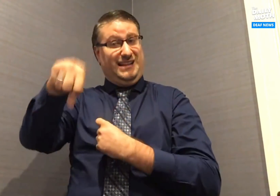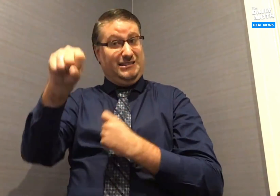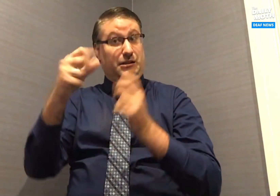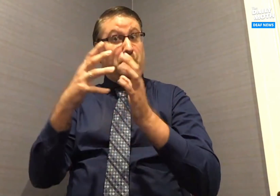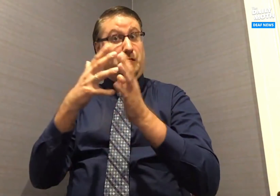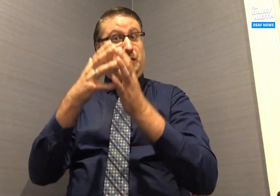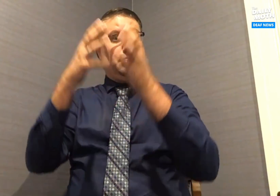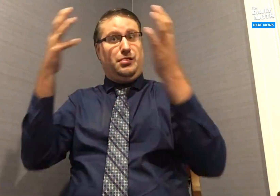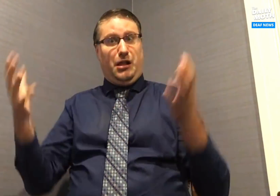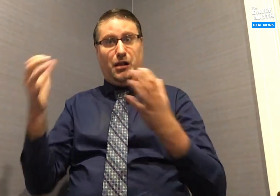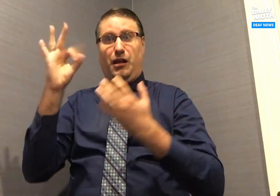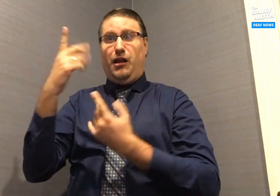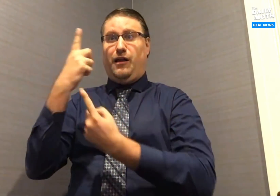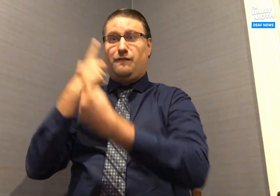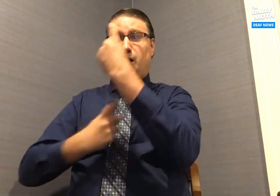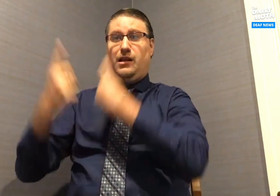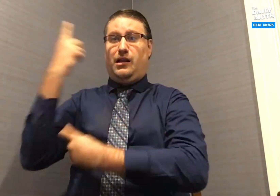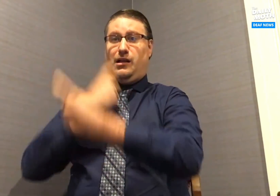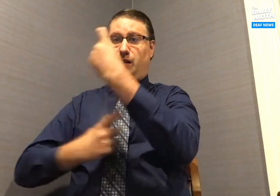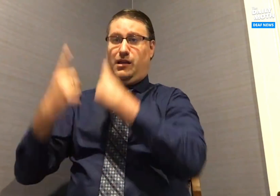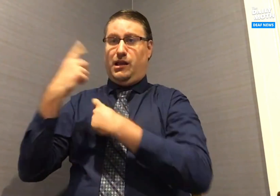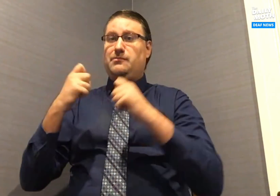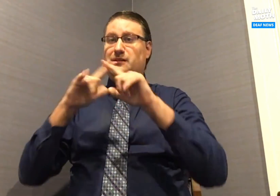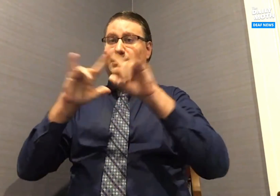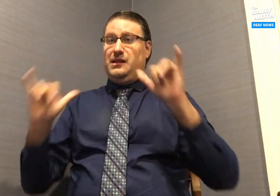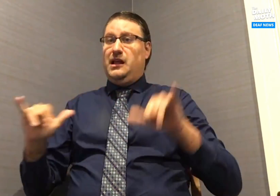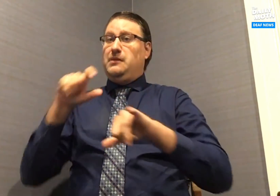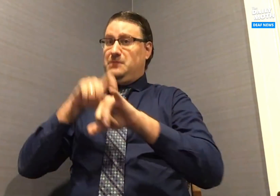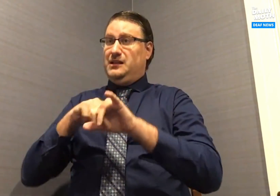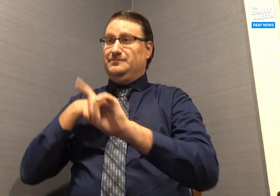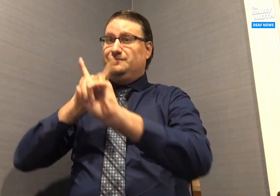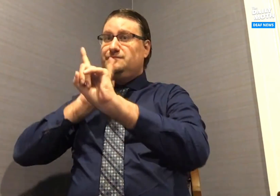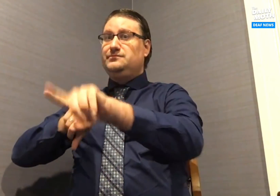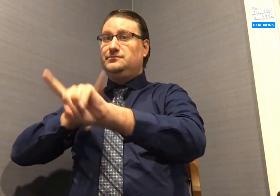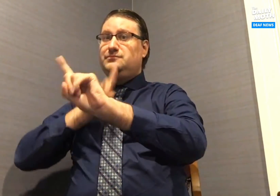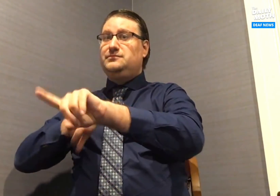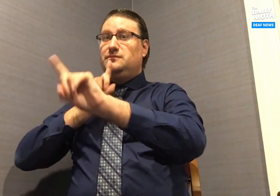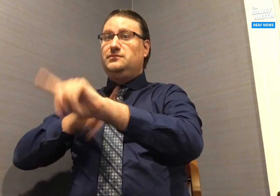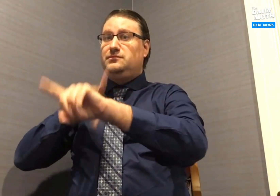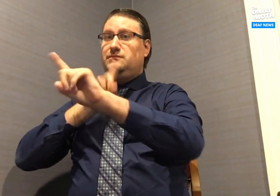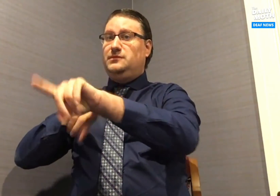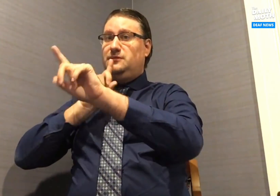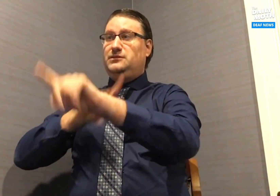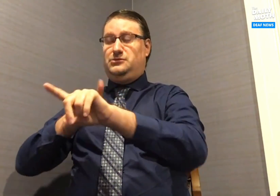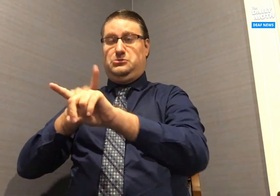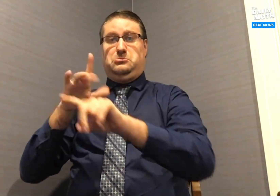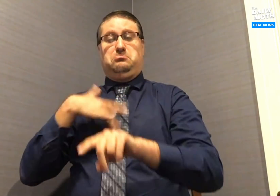Yes, it was a lot they asked, but I was able to provide answers.